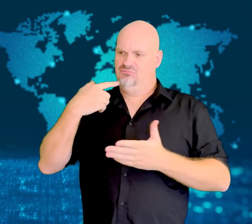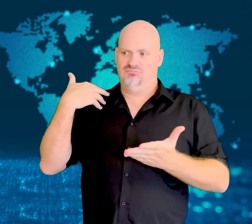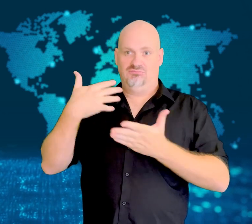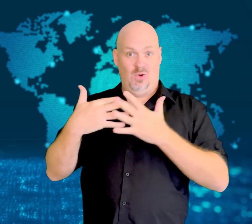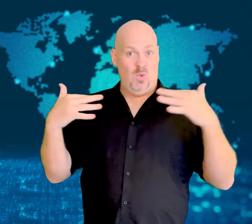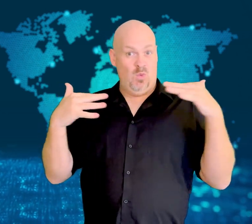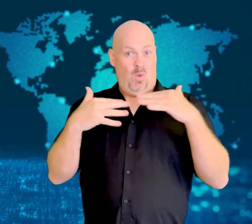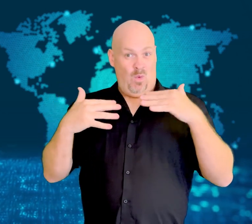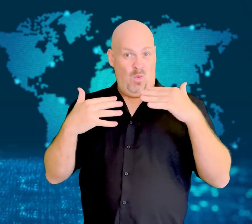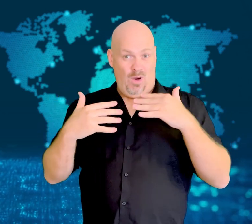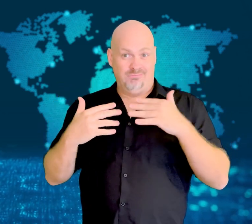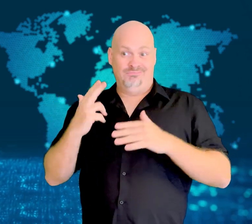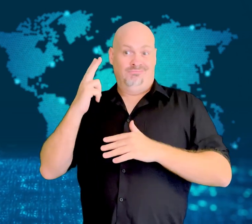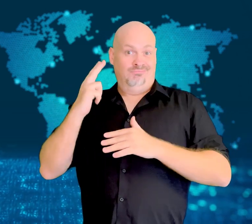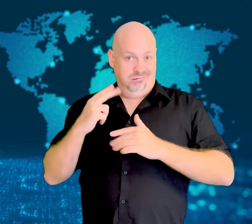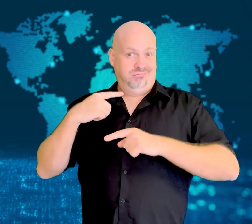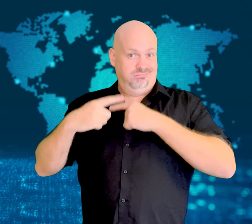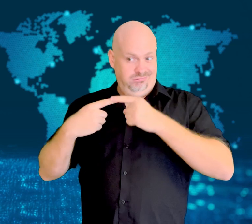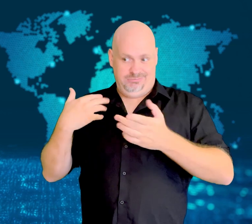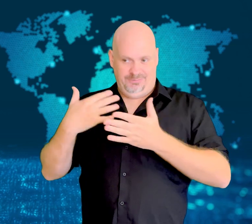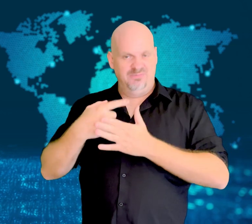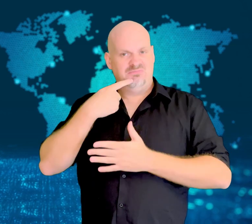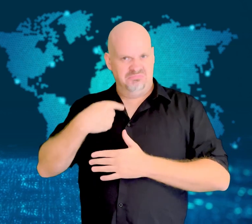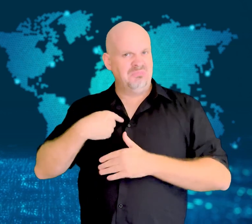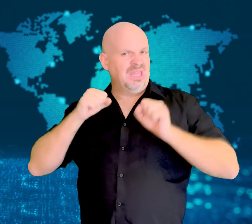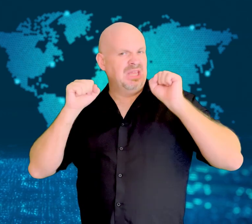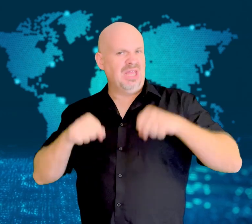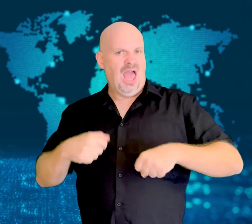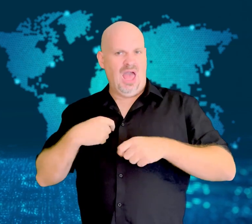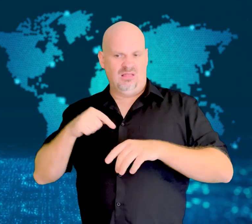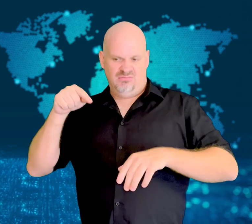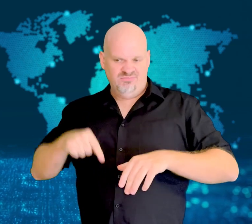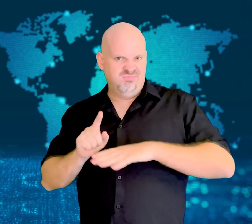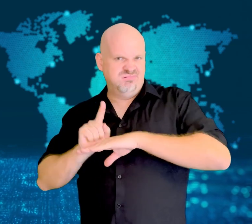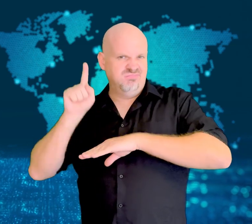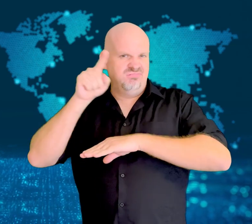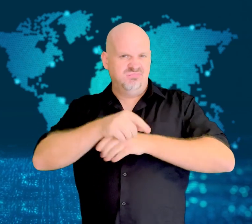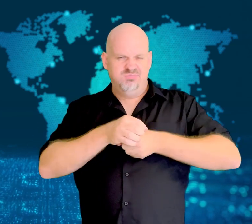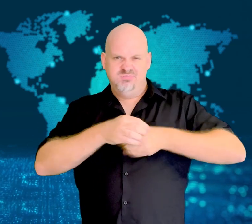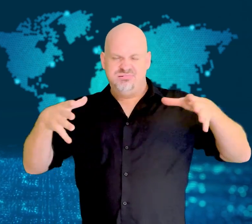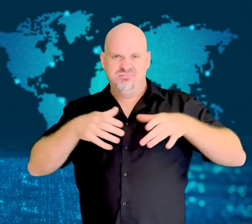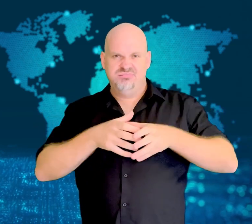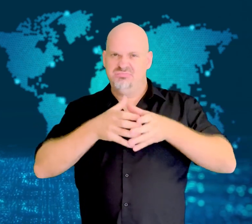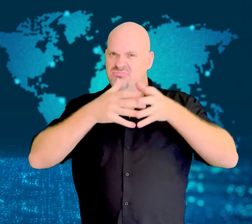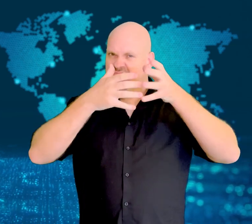the beginning of the war, and his threats around this have continued.